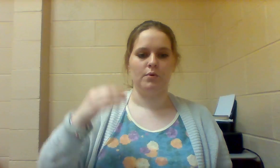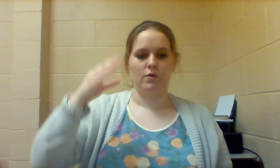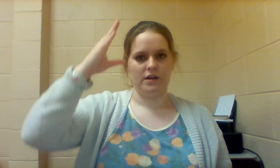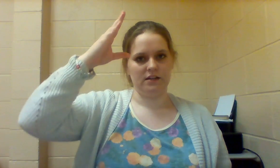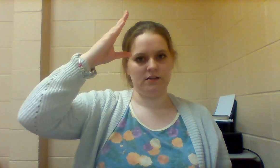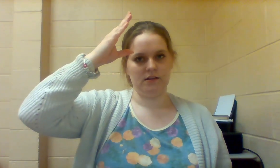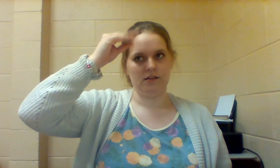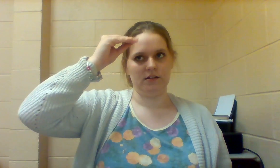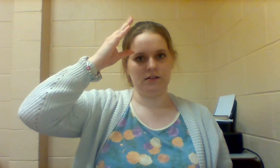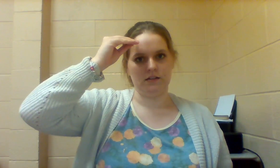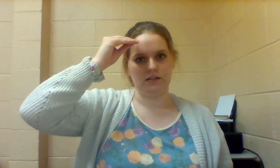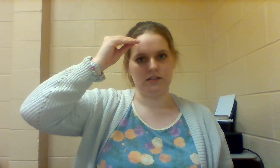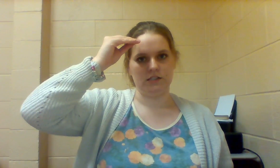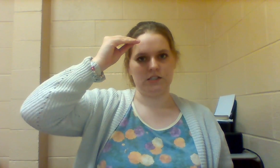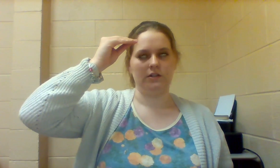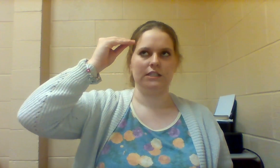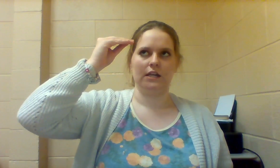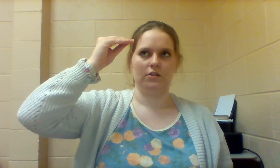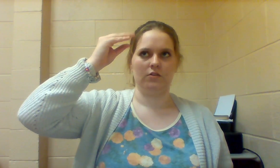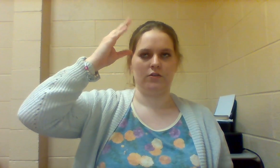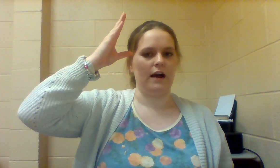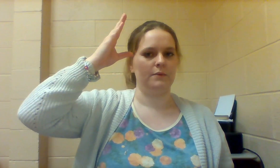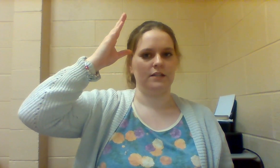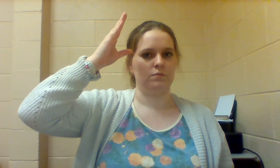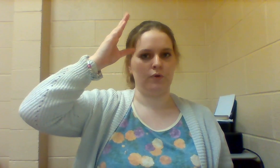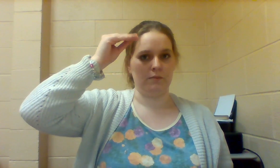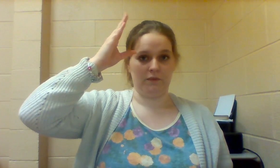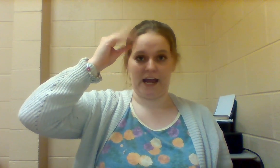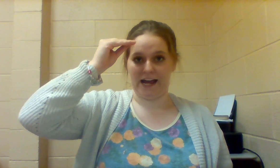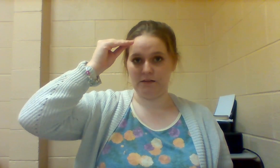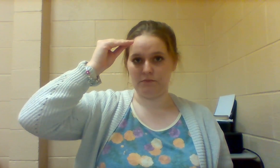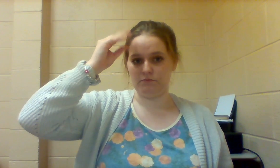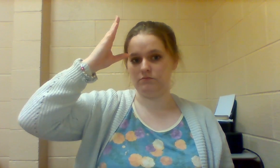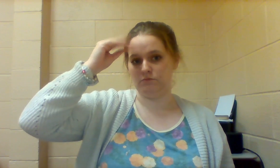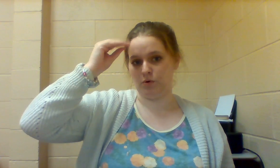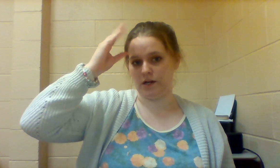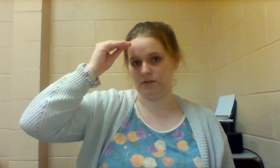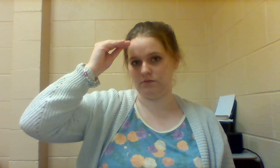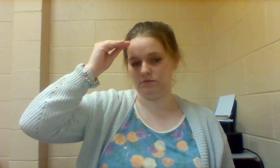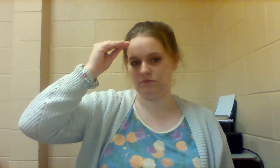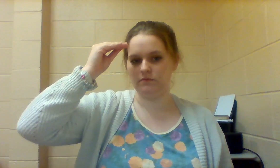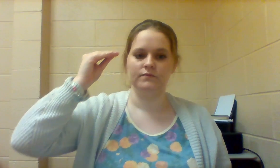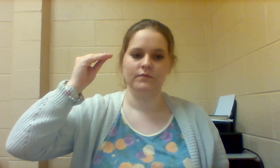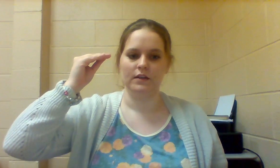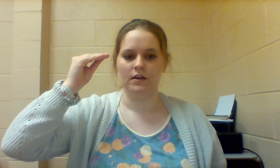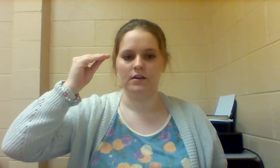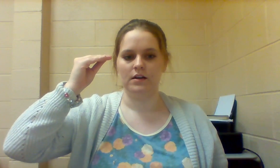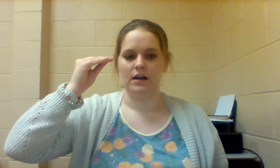BOY so it's like you're grabbing the brim of a hat BOY